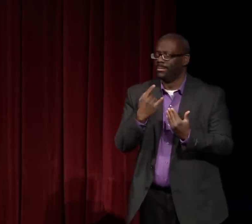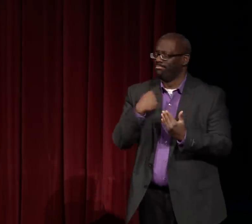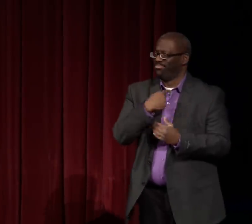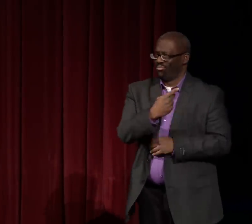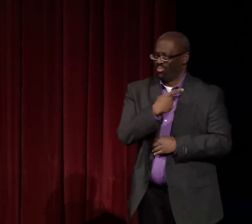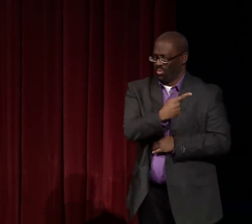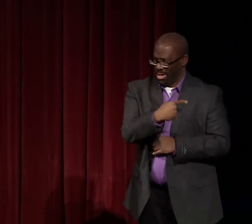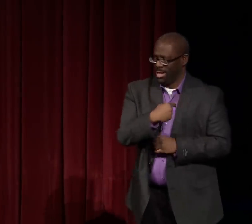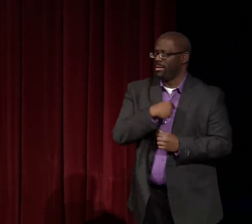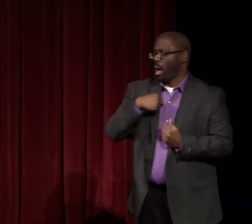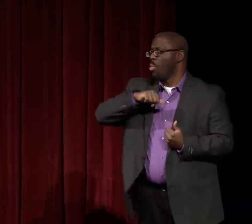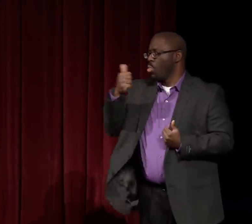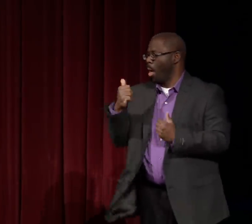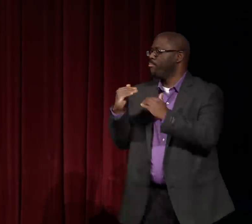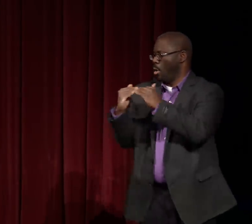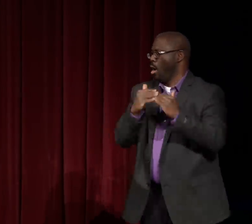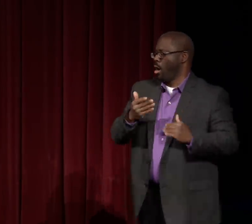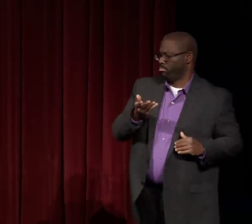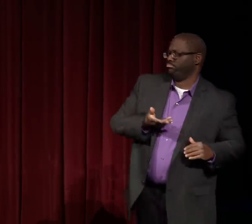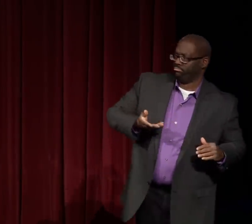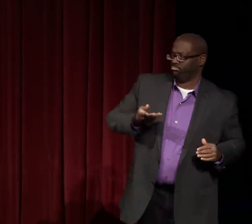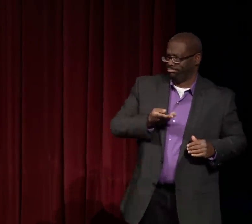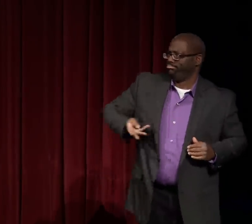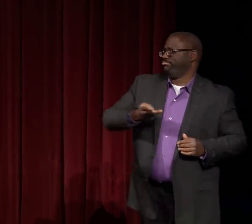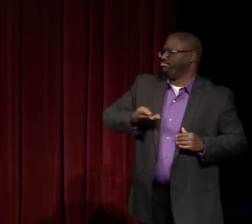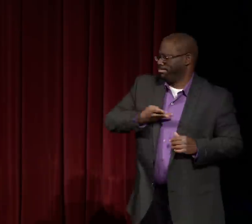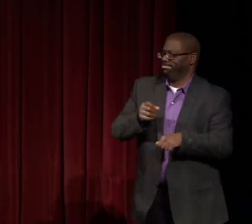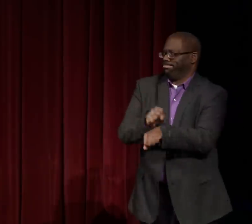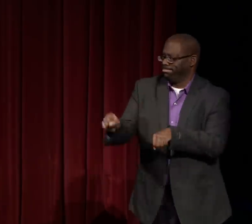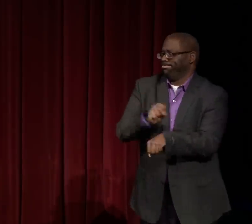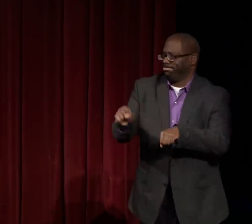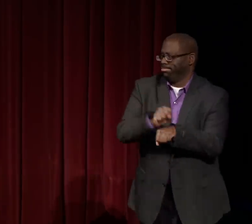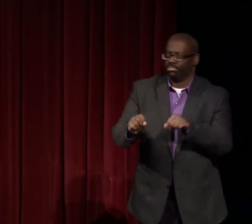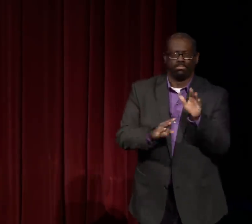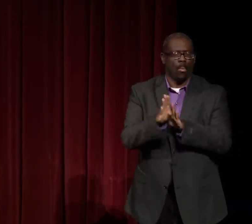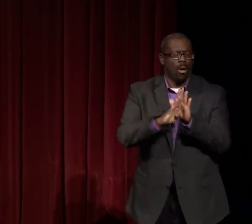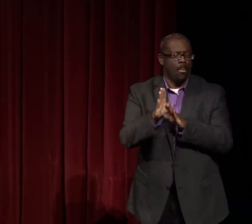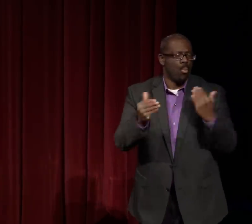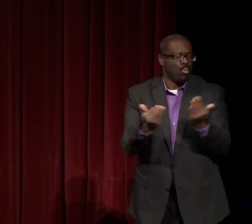There was one project in particular that I worked on